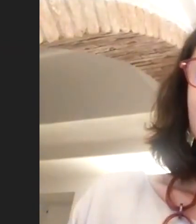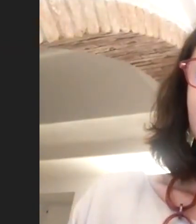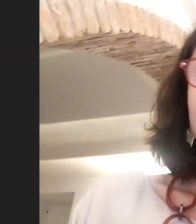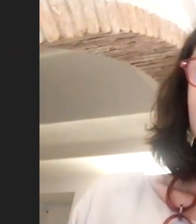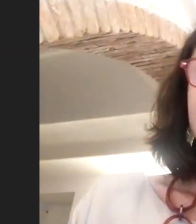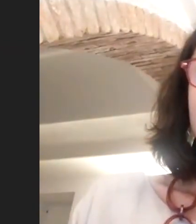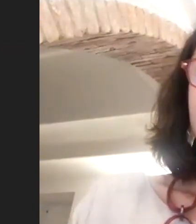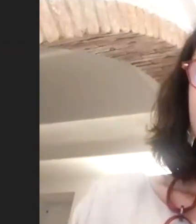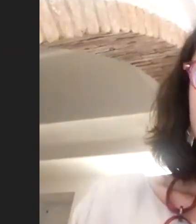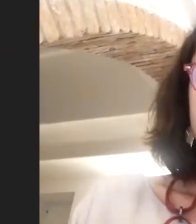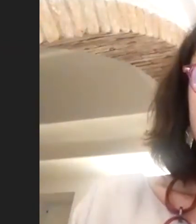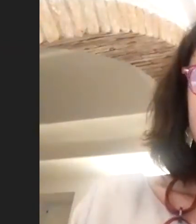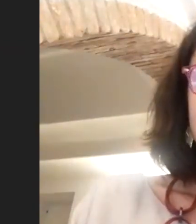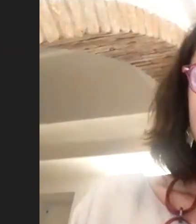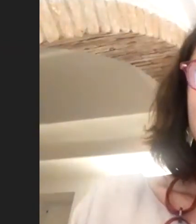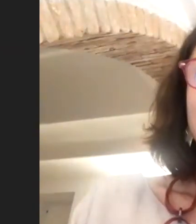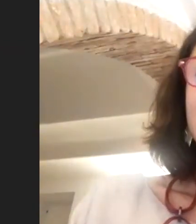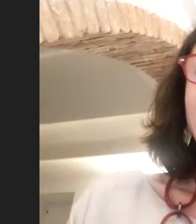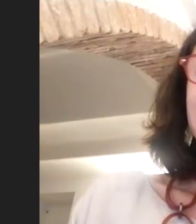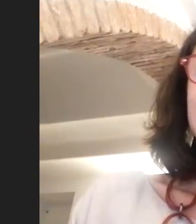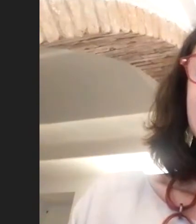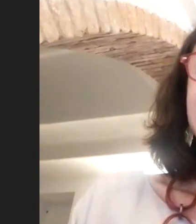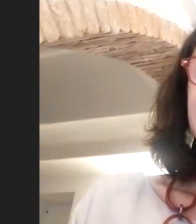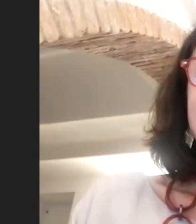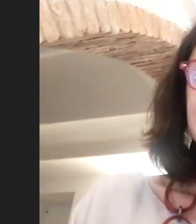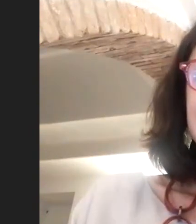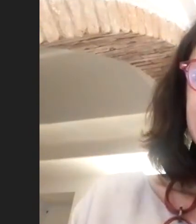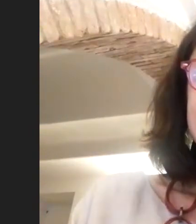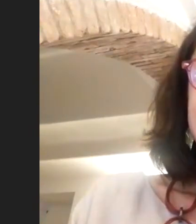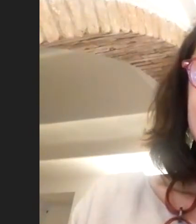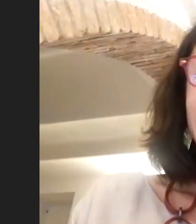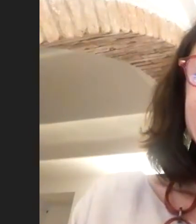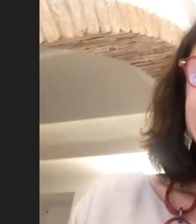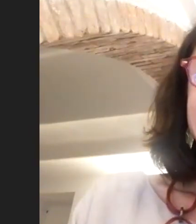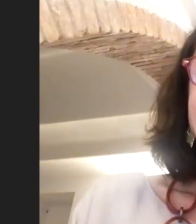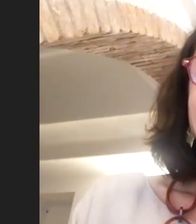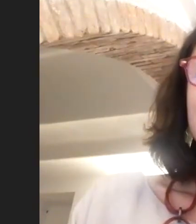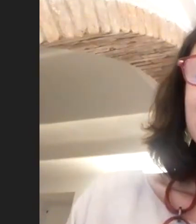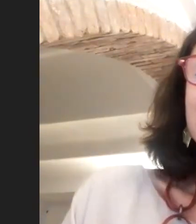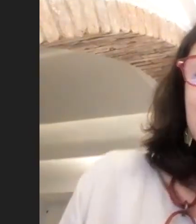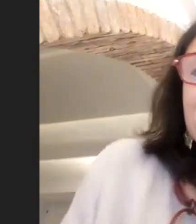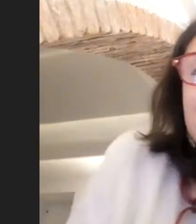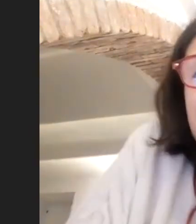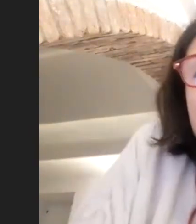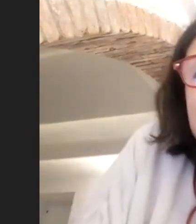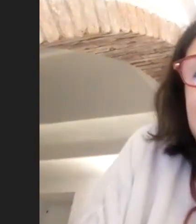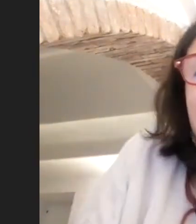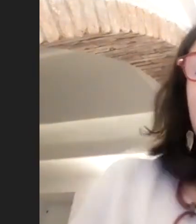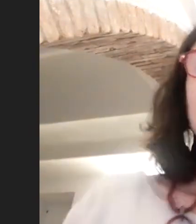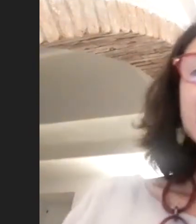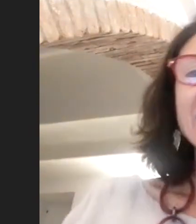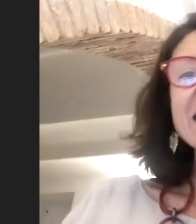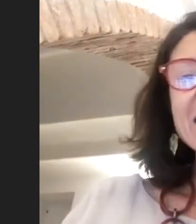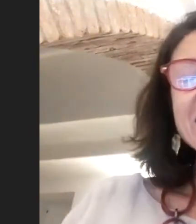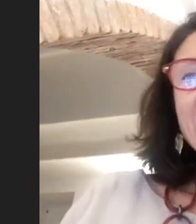I will go in 15 minutes or so. I wanted just to add or to reinforce what Hannah said